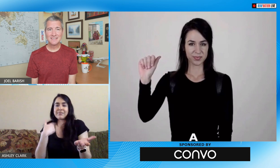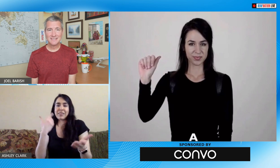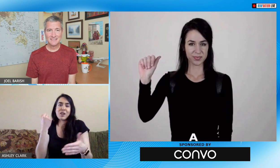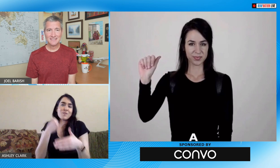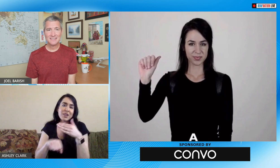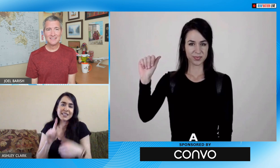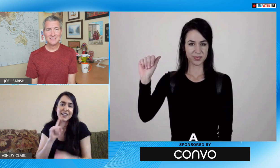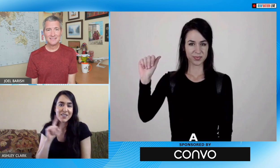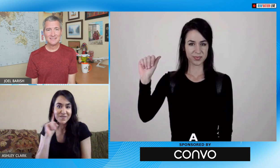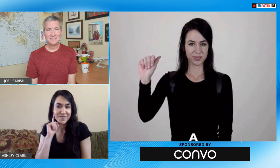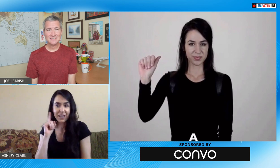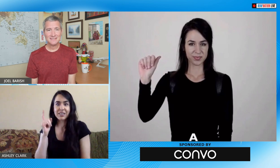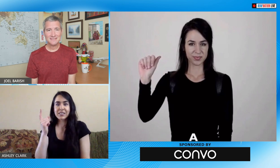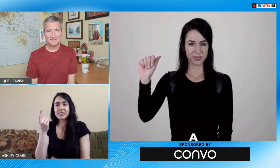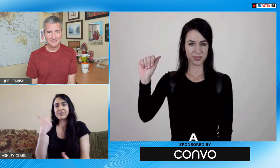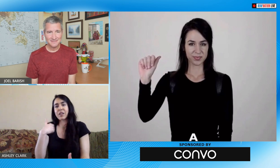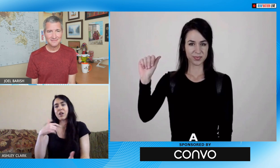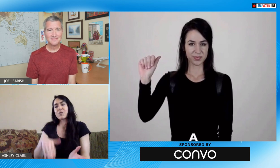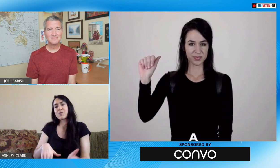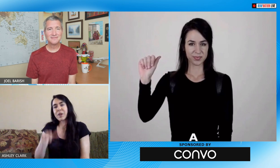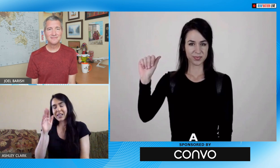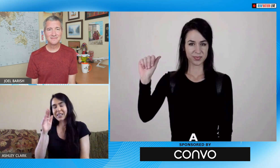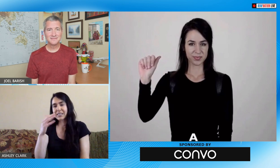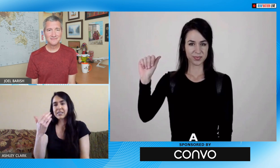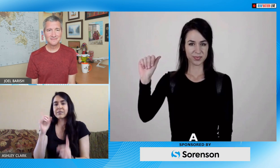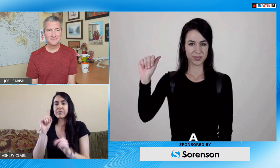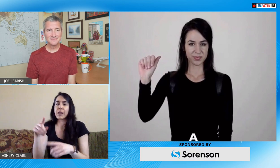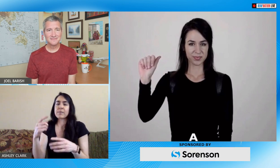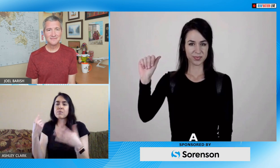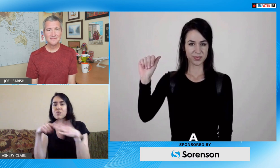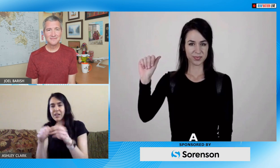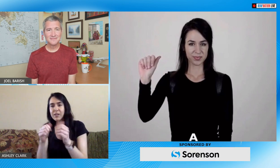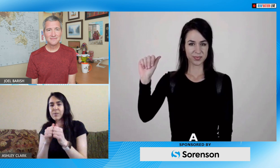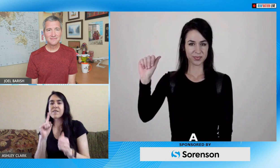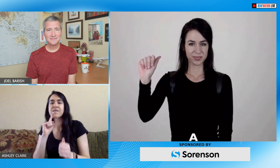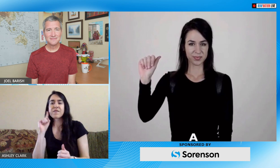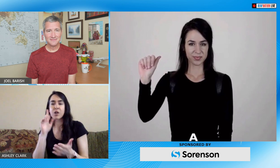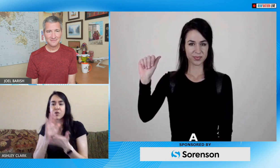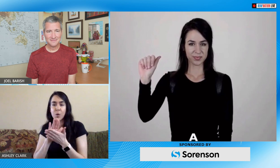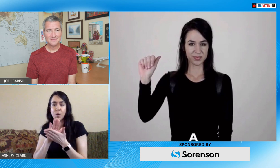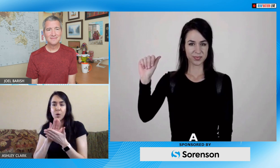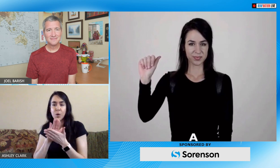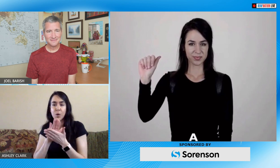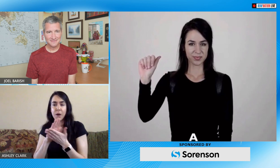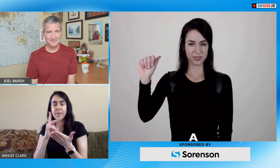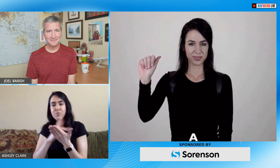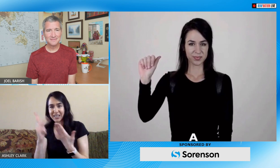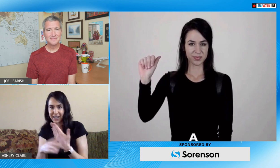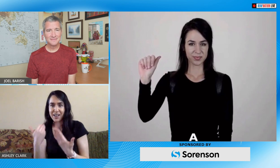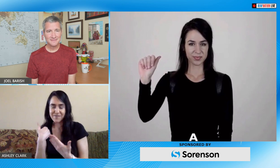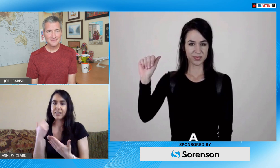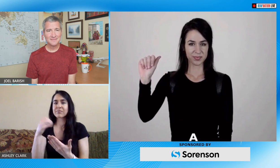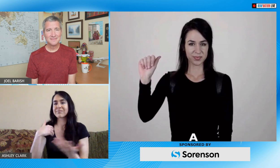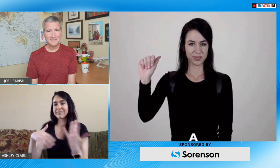in education other than the fact that I was born deaf I was raised mainstream in